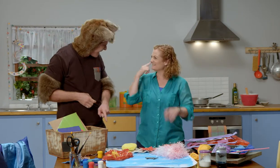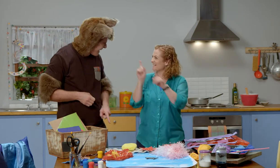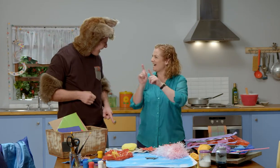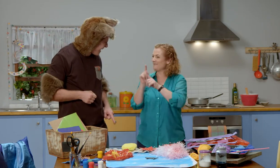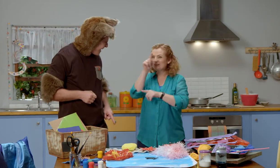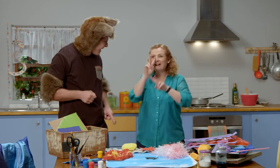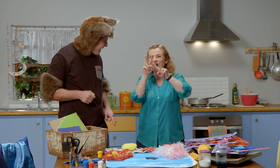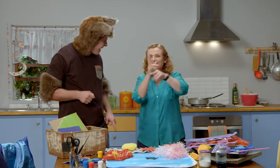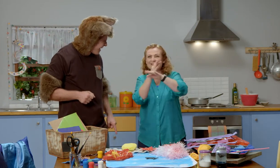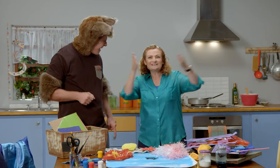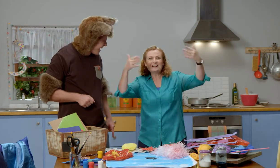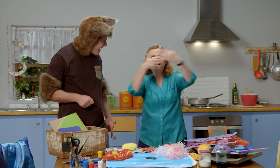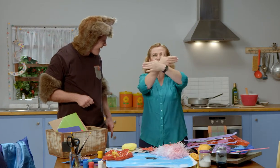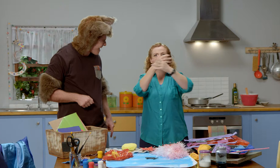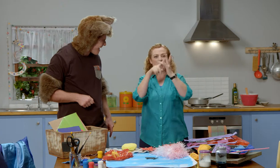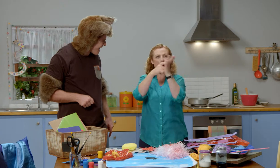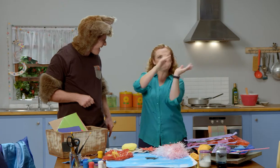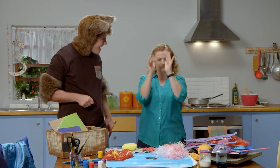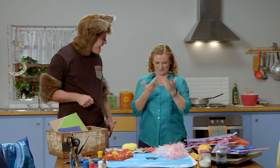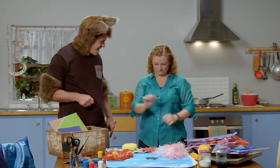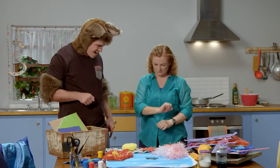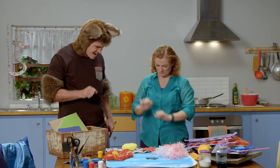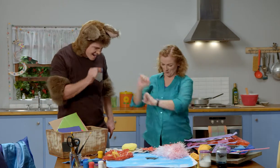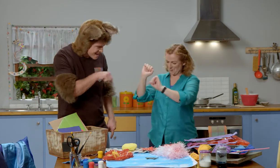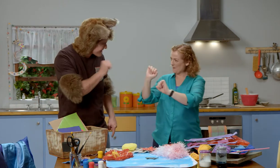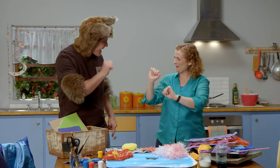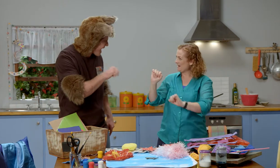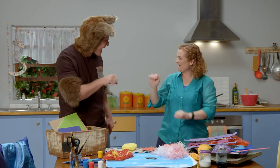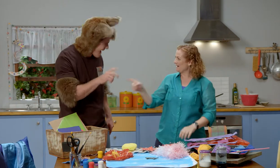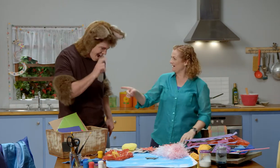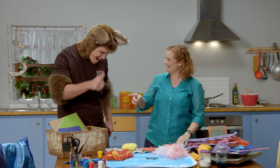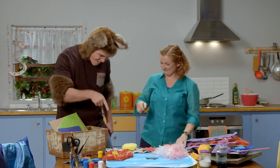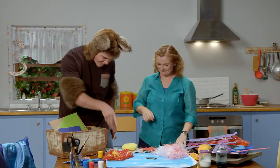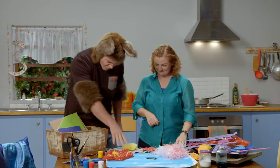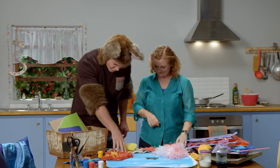Yes, it’s like all the fish we saw at the aquarium, and now you’ve got your own collage!